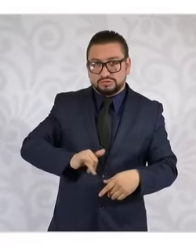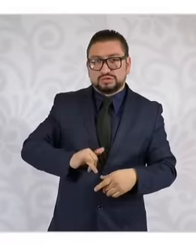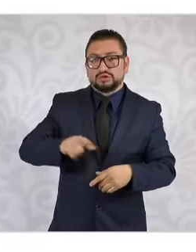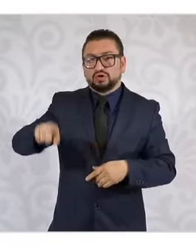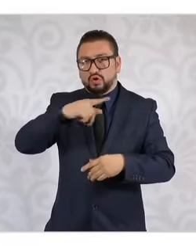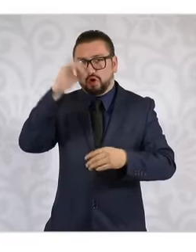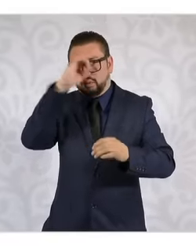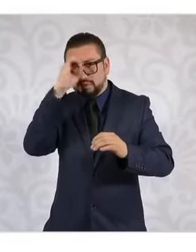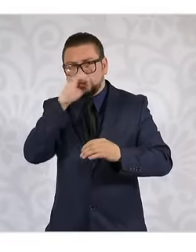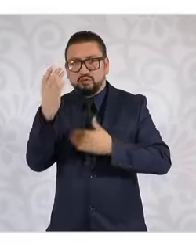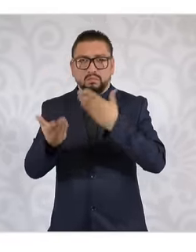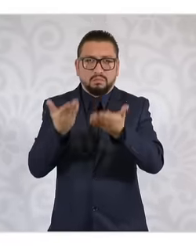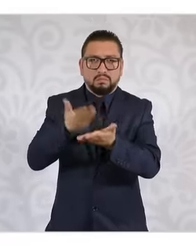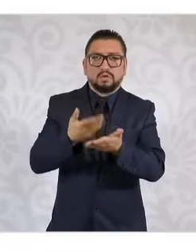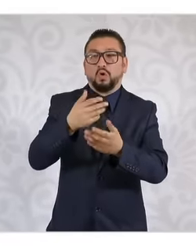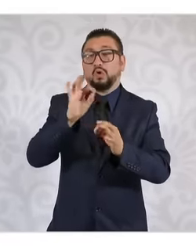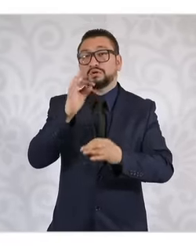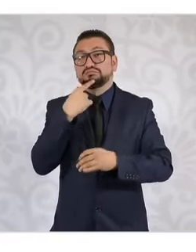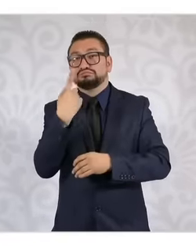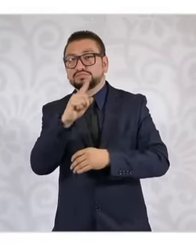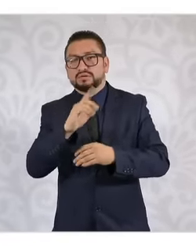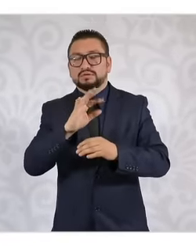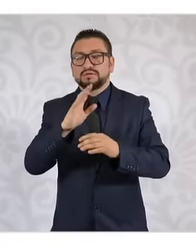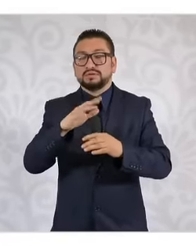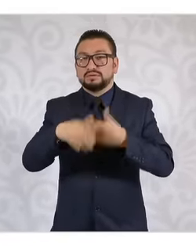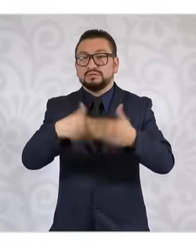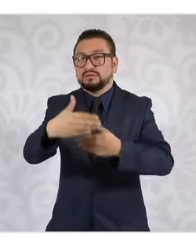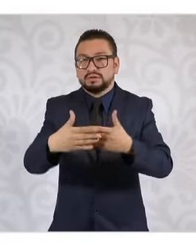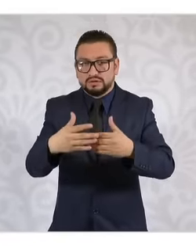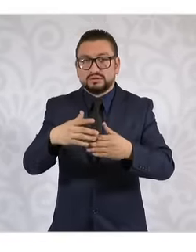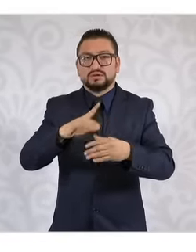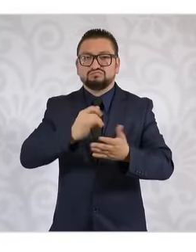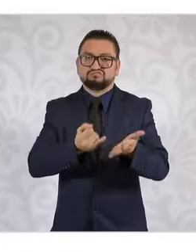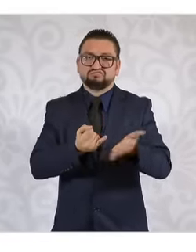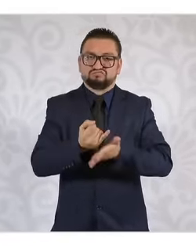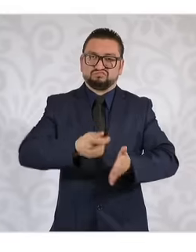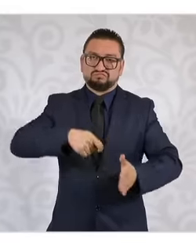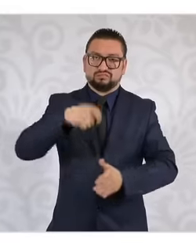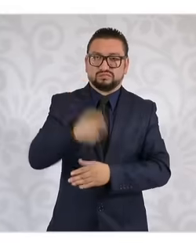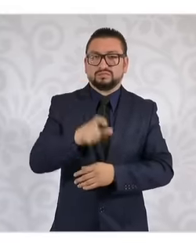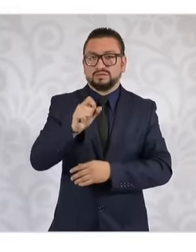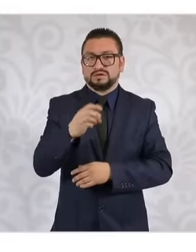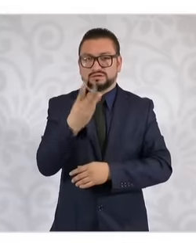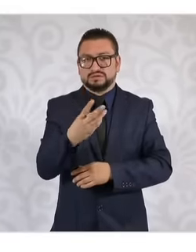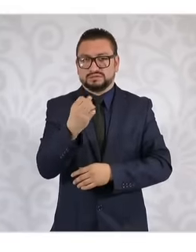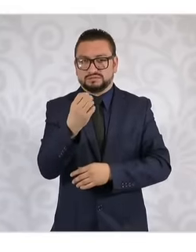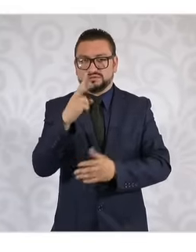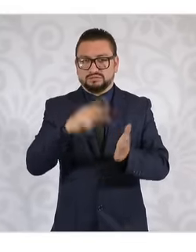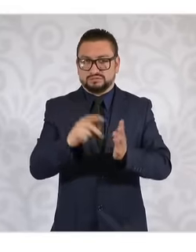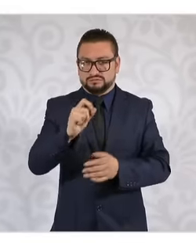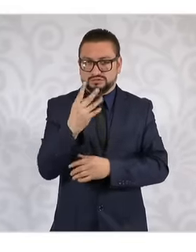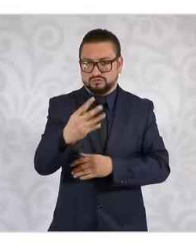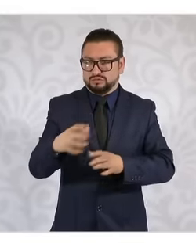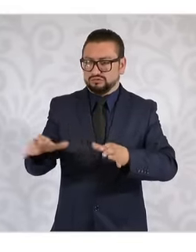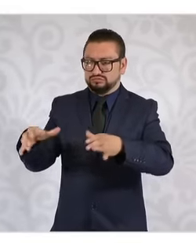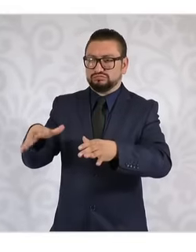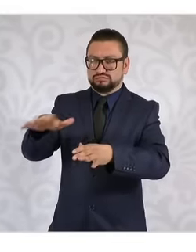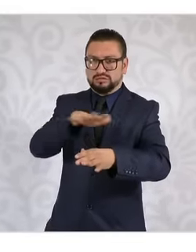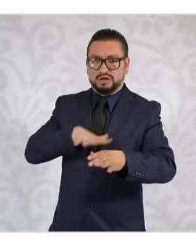opinions or their complaints and finally the decree was published on September 23, 2024 and what